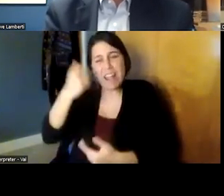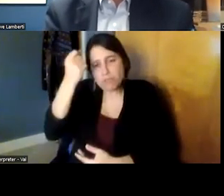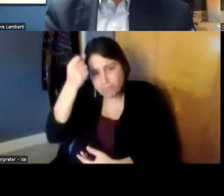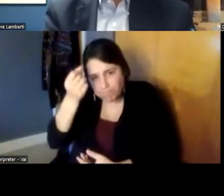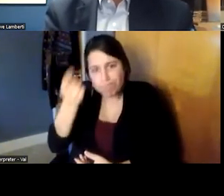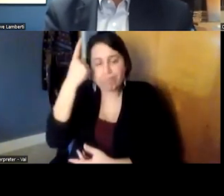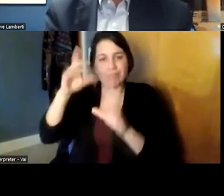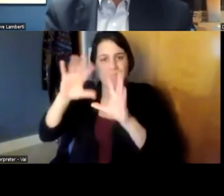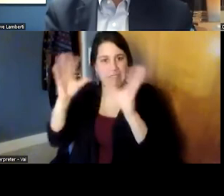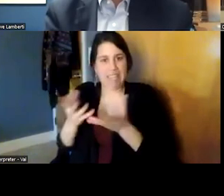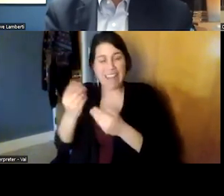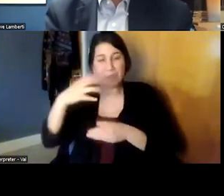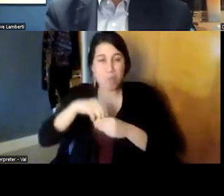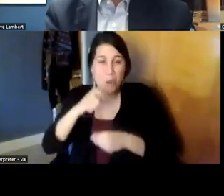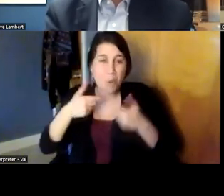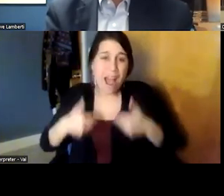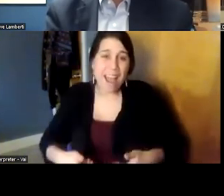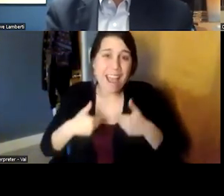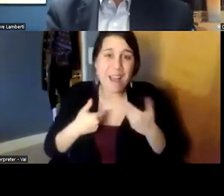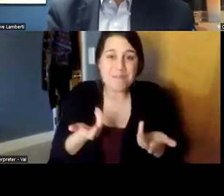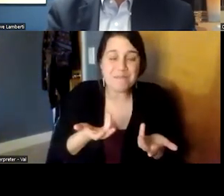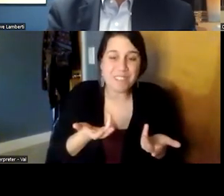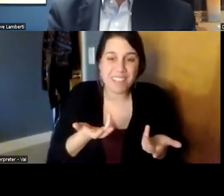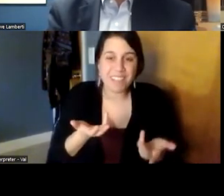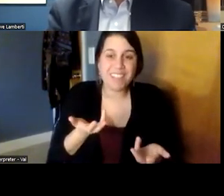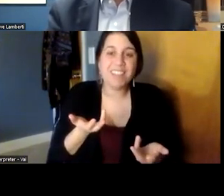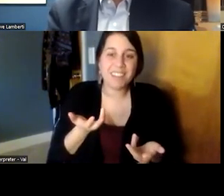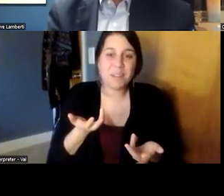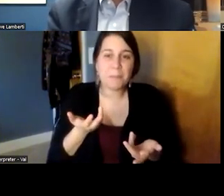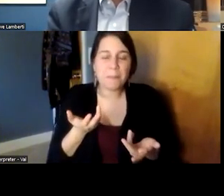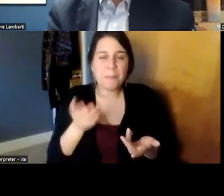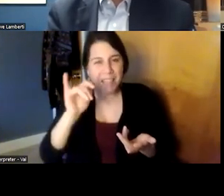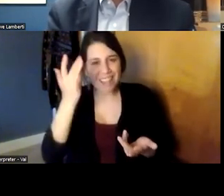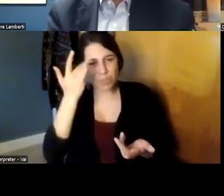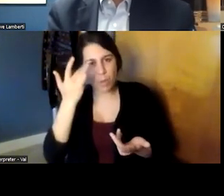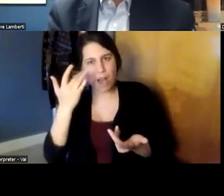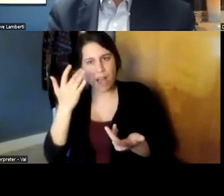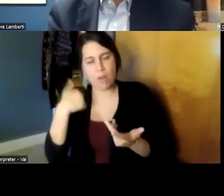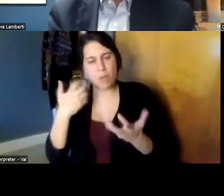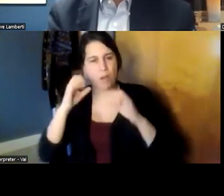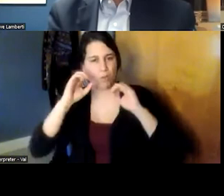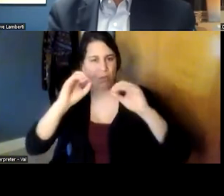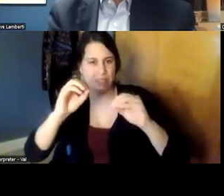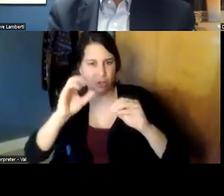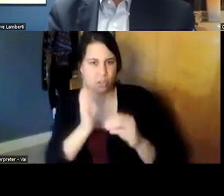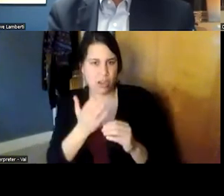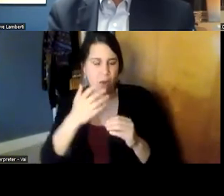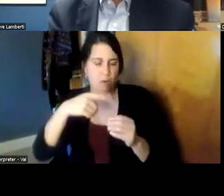who i am and how i feel that that's why you try to teach learners um is to be in that space